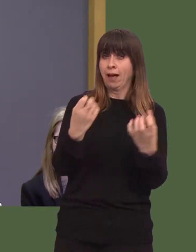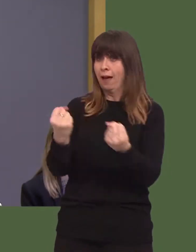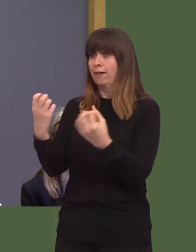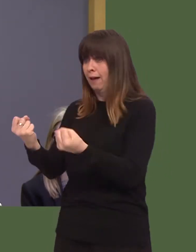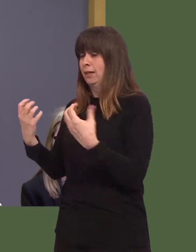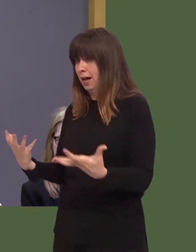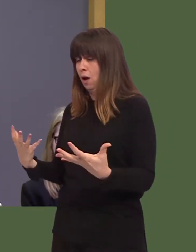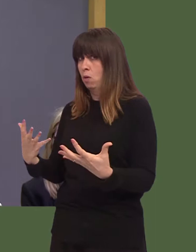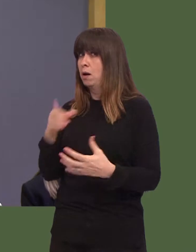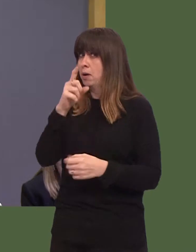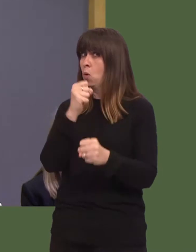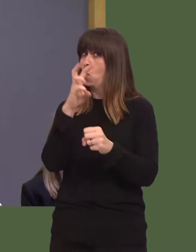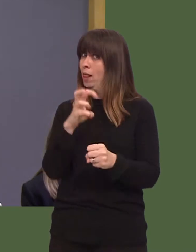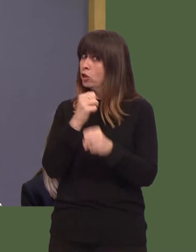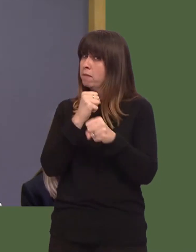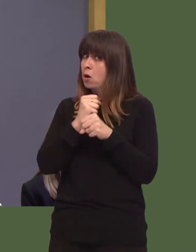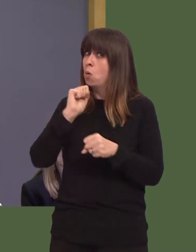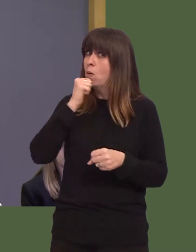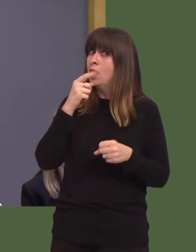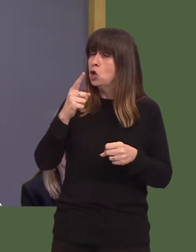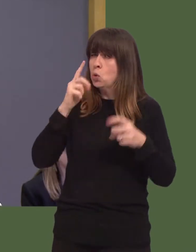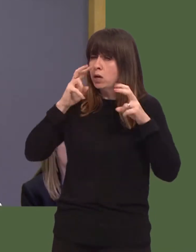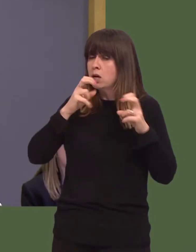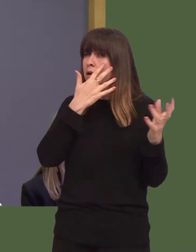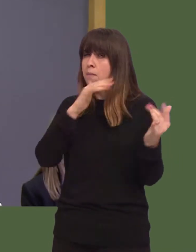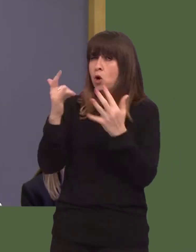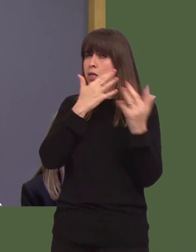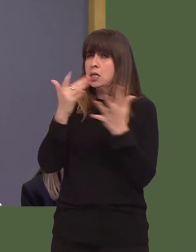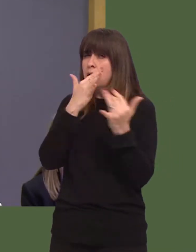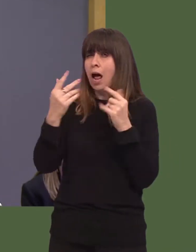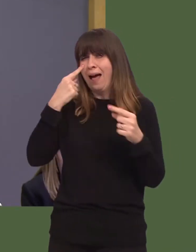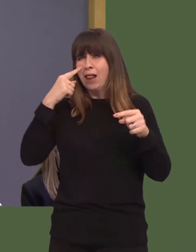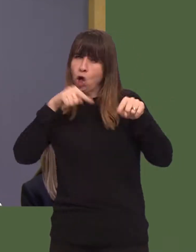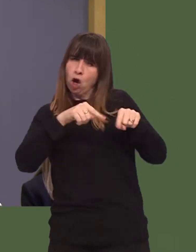how the Welsh Government monitors rough sleeping, so that we can understand how best to tackle